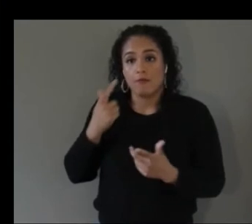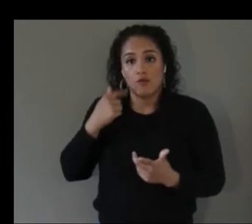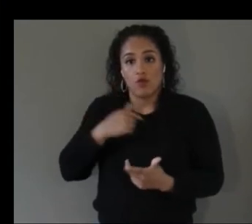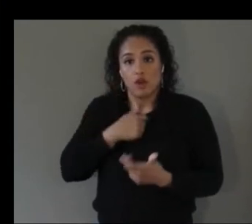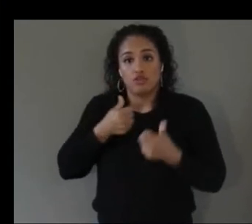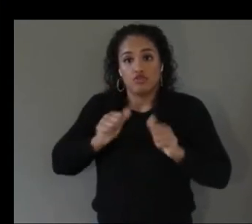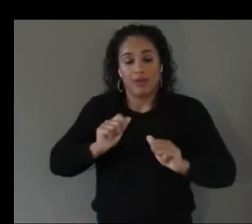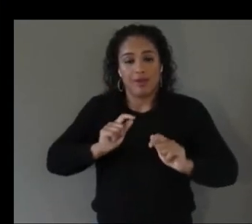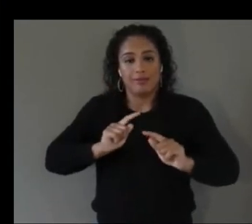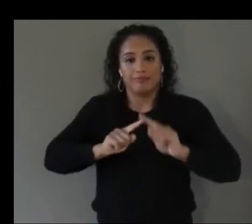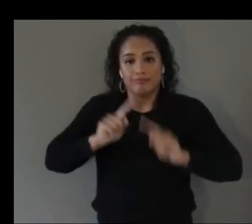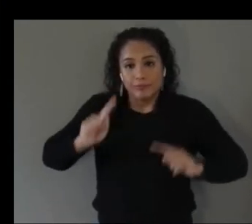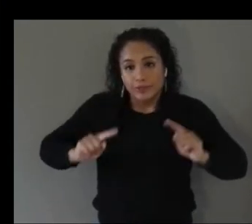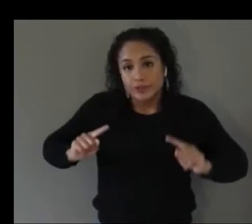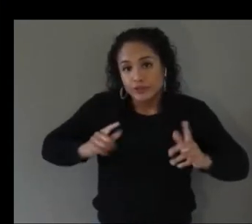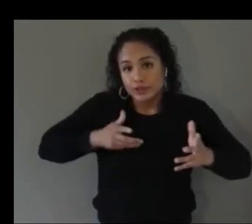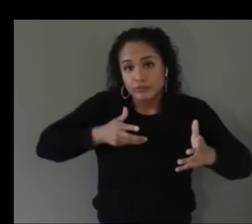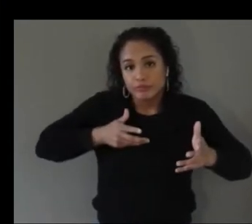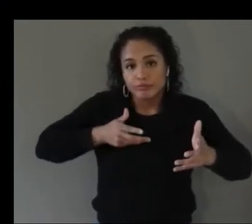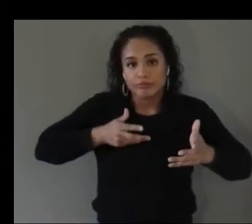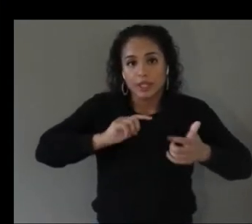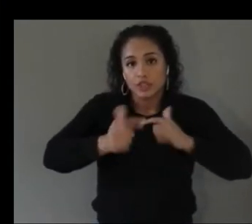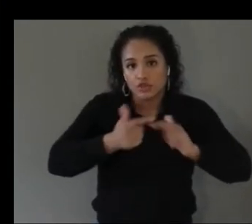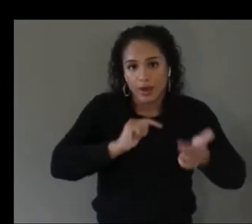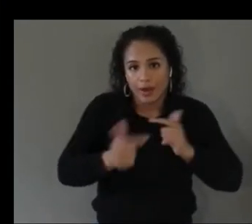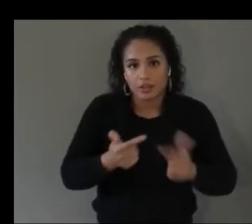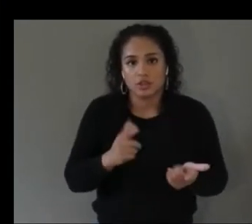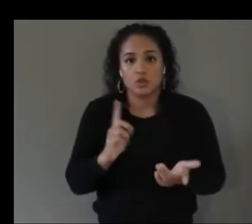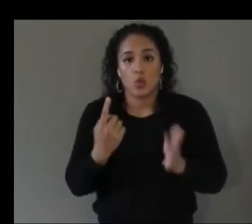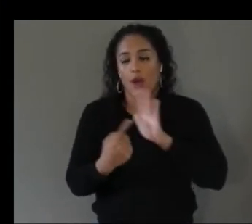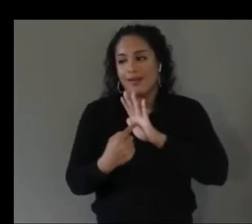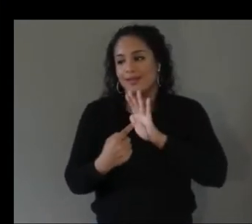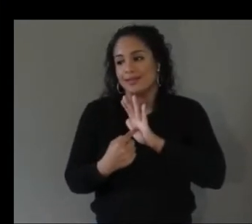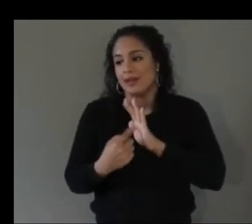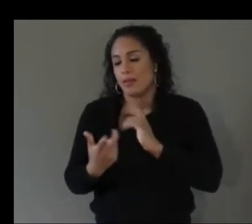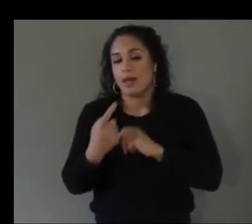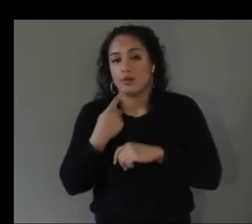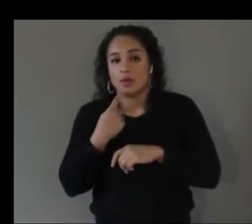but so one example that i was talking about is like placing a lamp in the environment